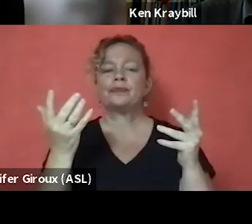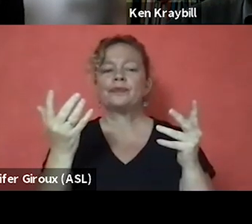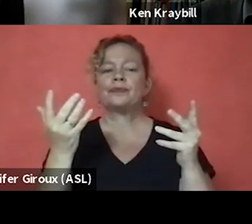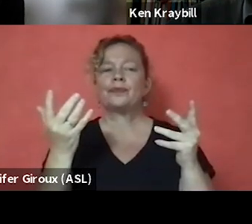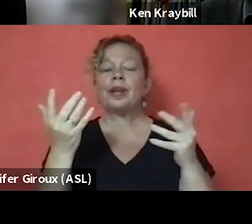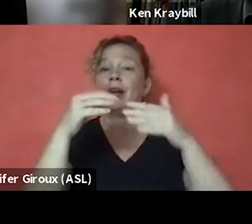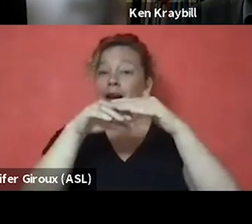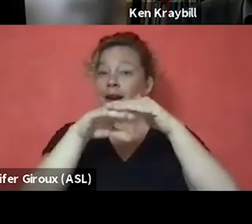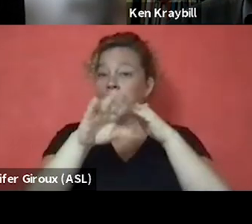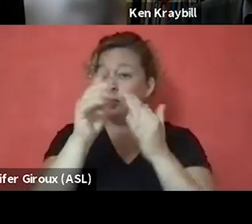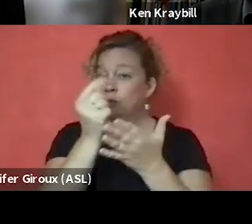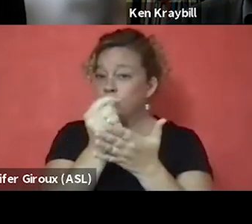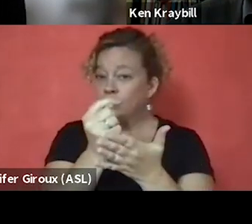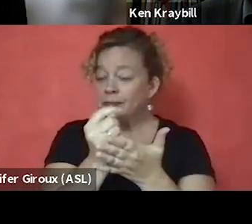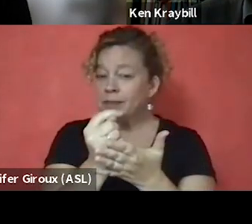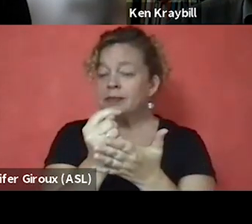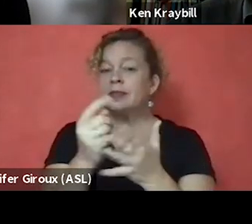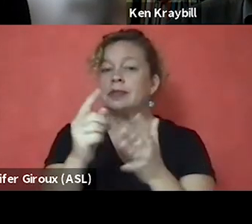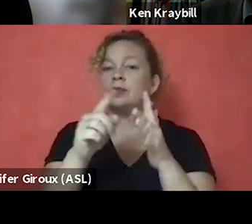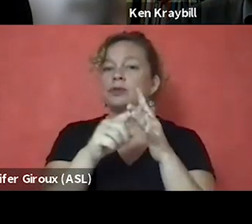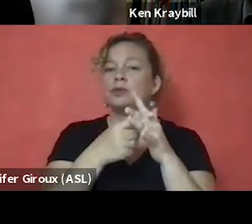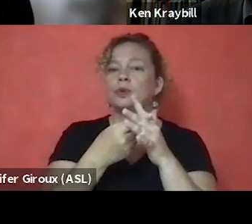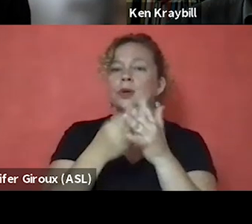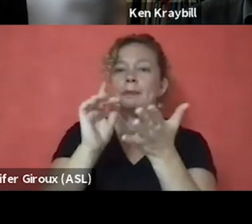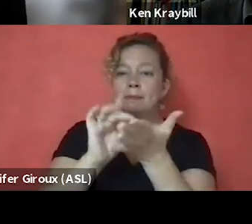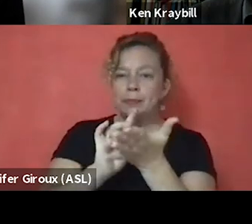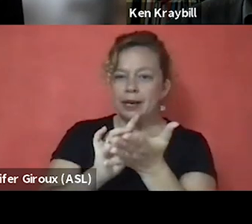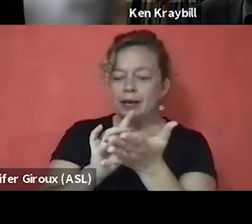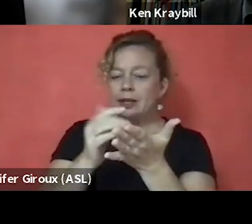and started on a medication-assisted treatment program,